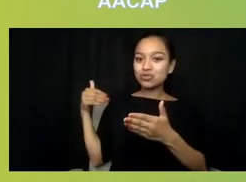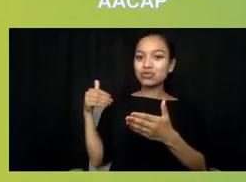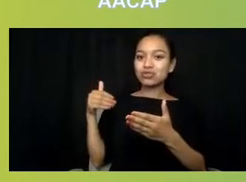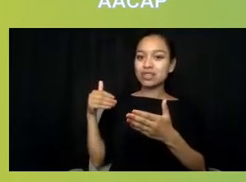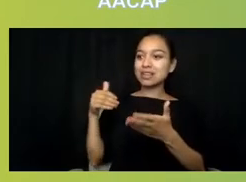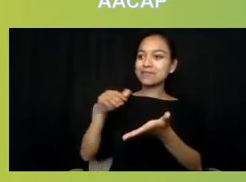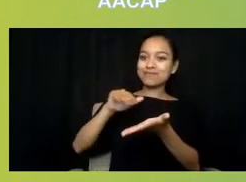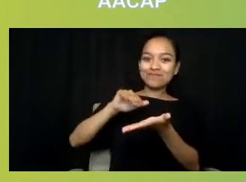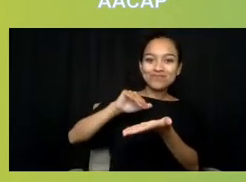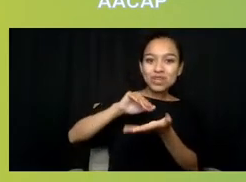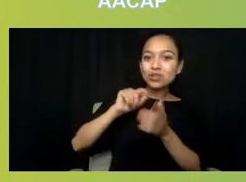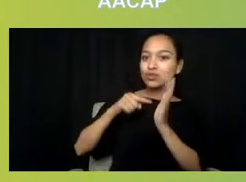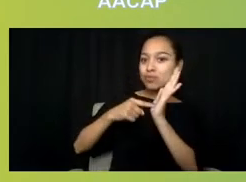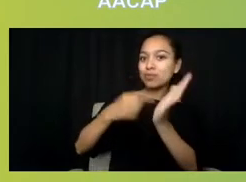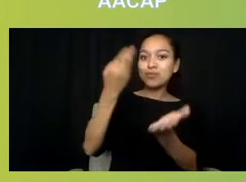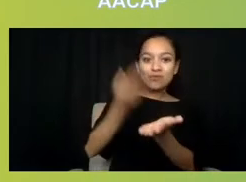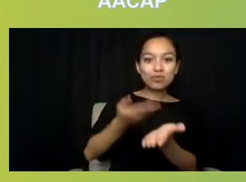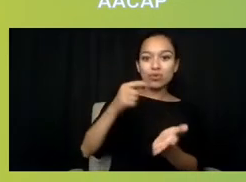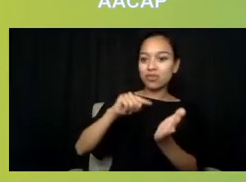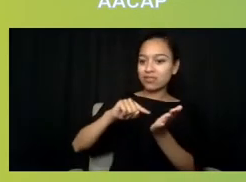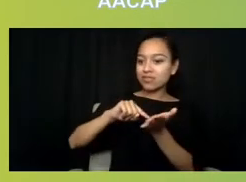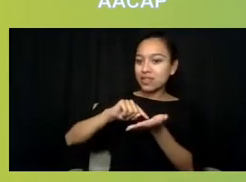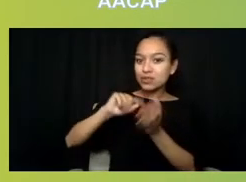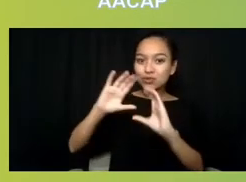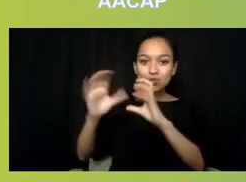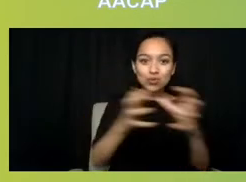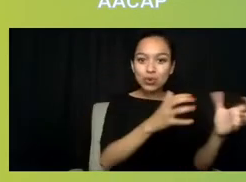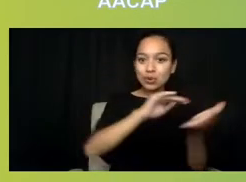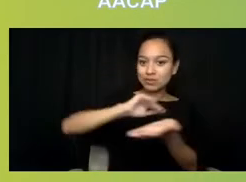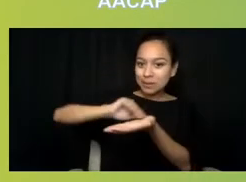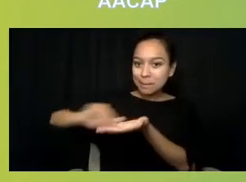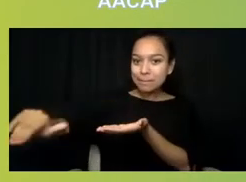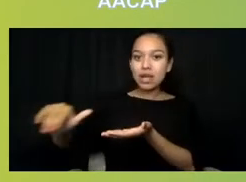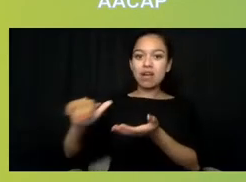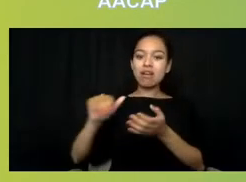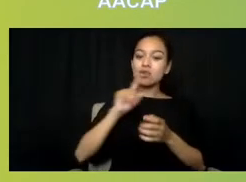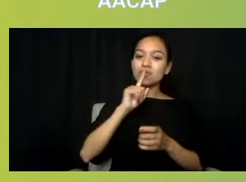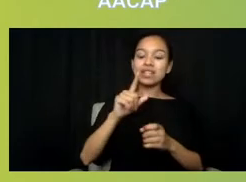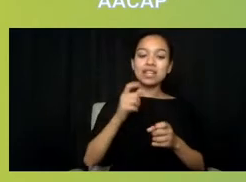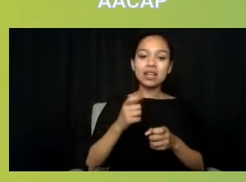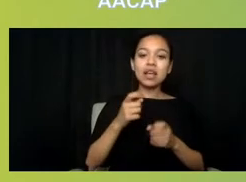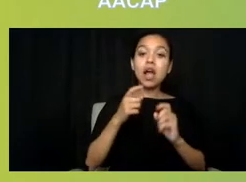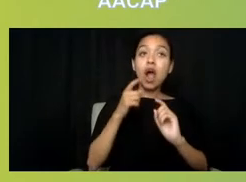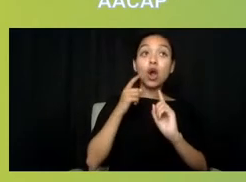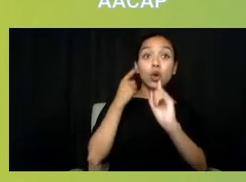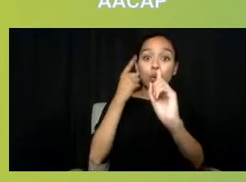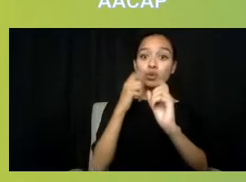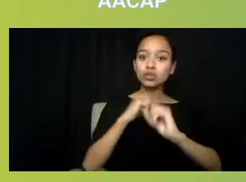in ways to get access in a preventative manner as well.